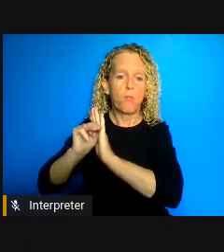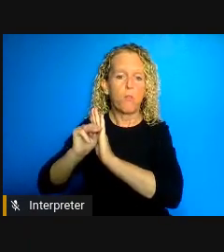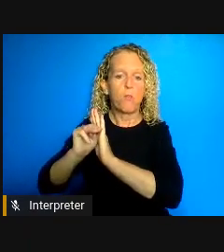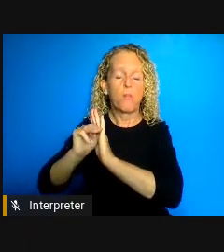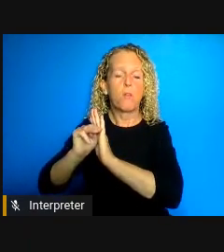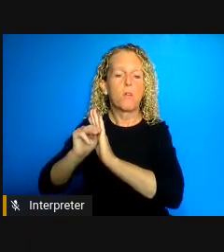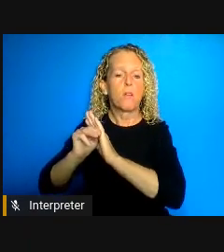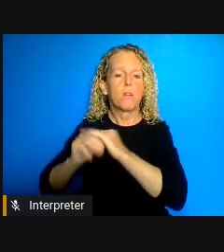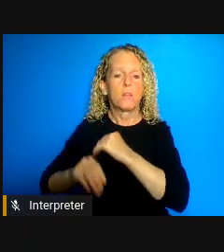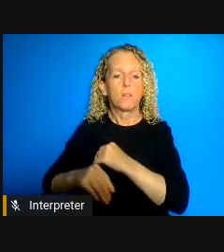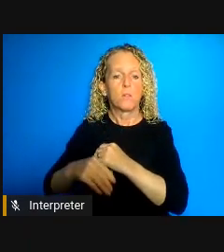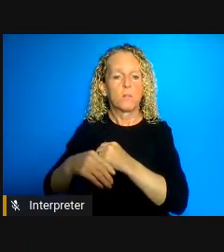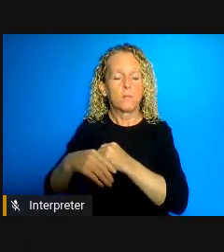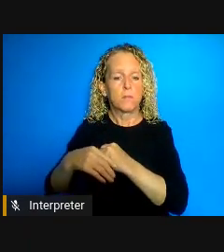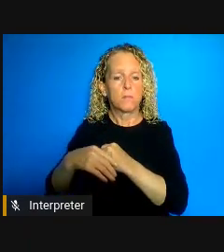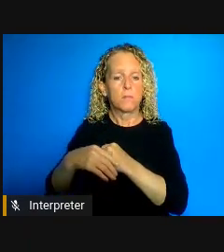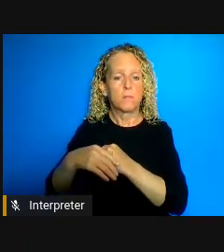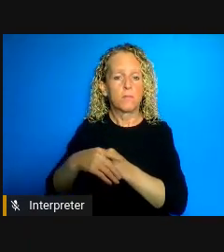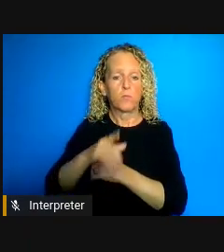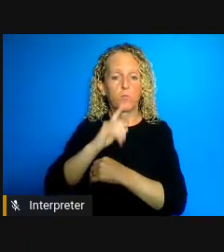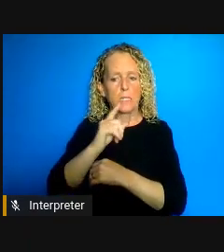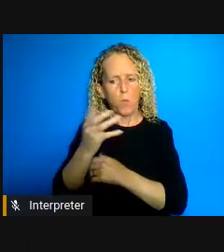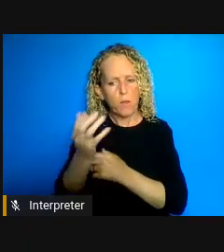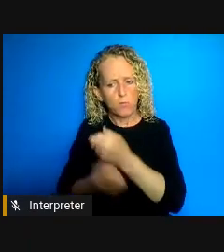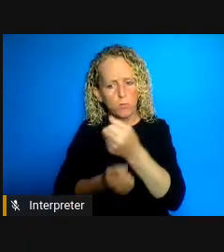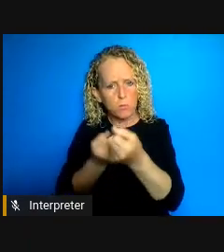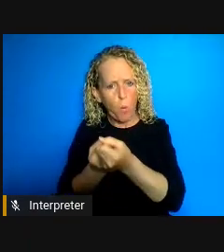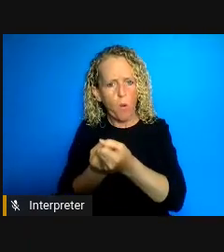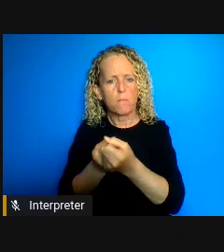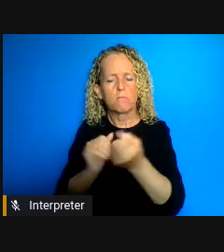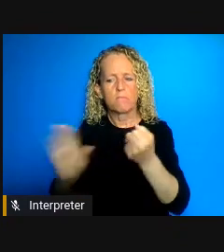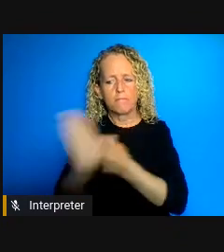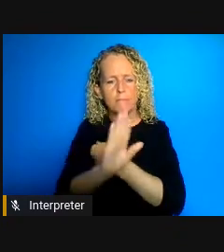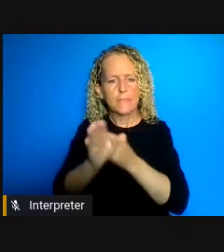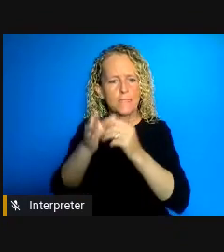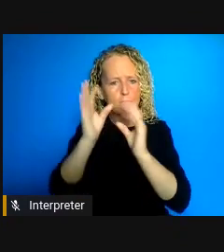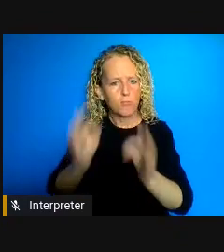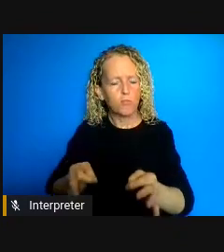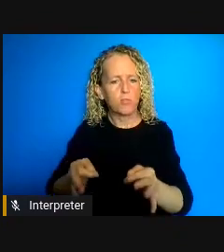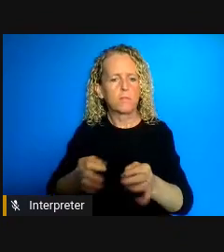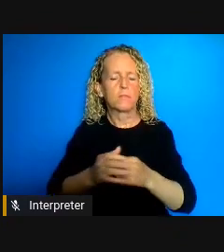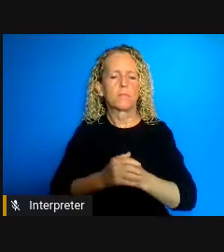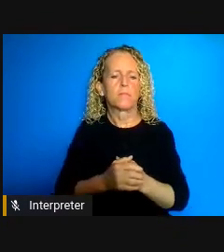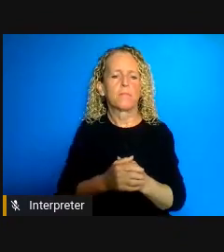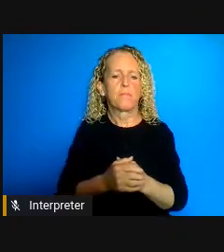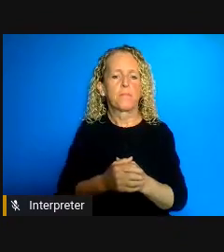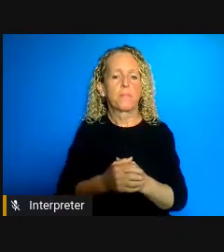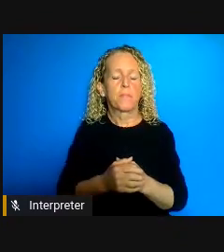to one of supported decision-making. One element of supported decision-making is